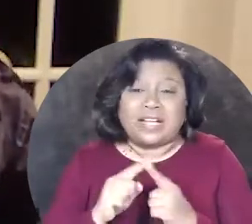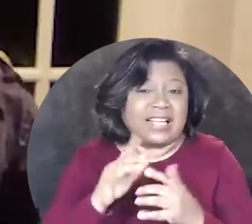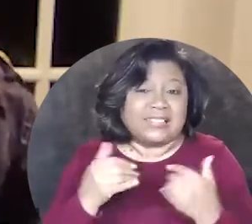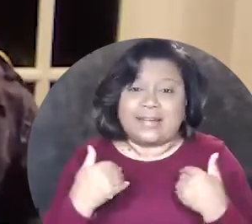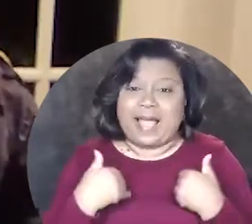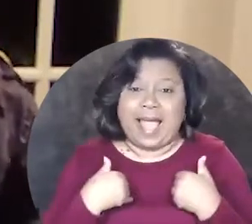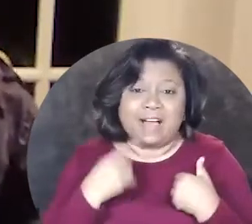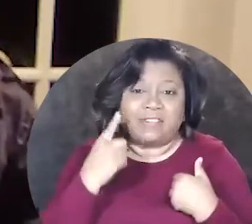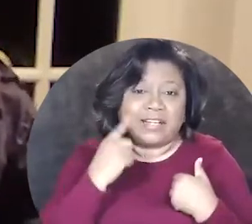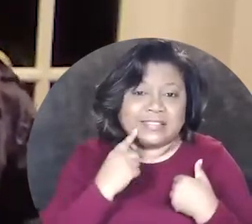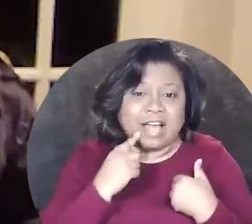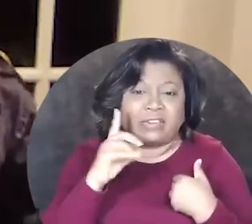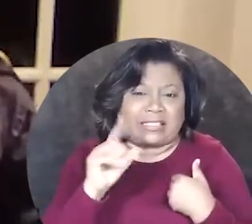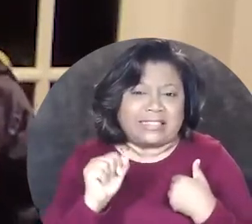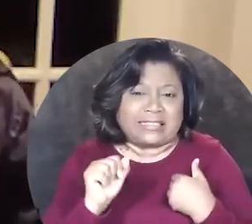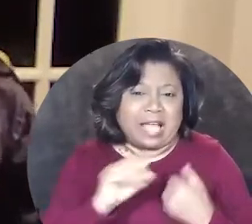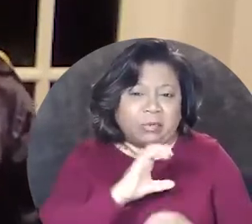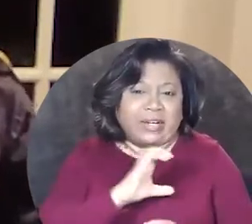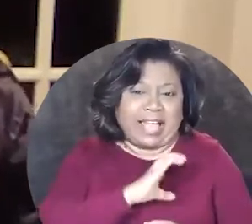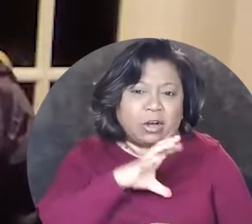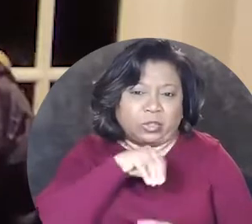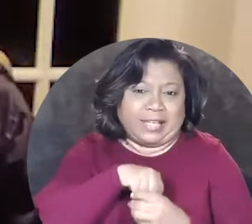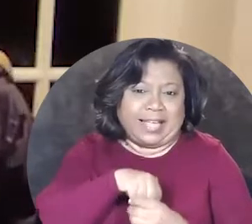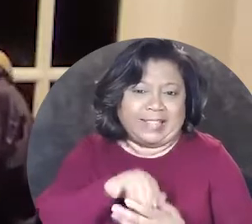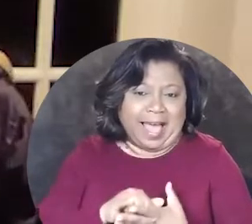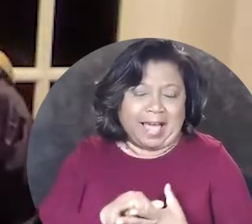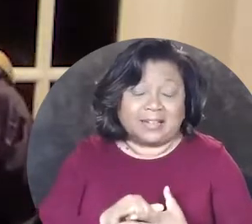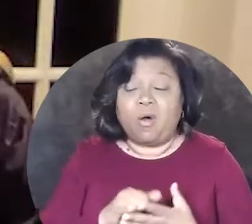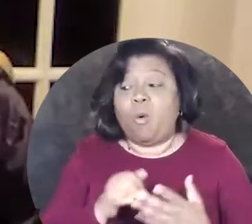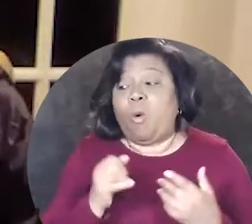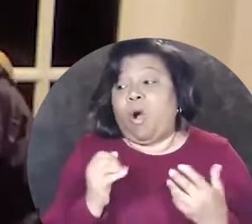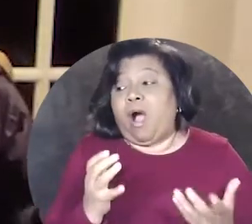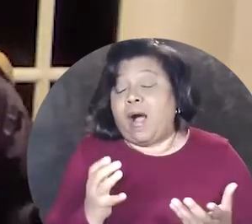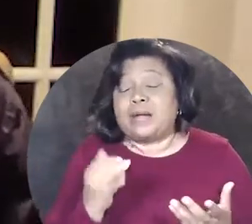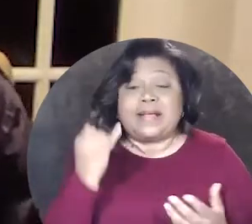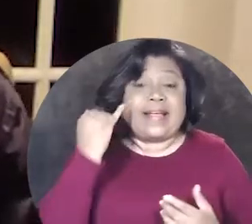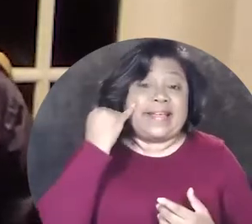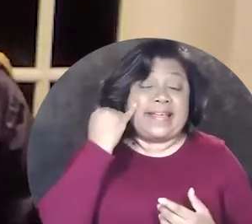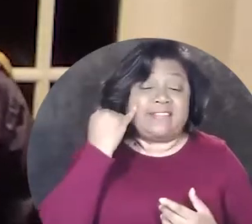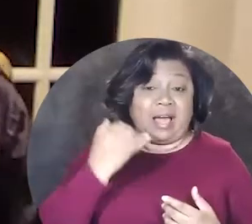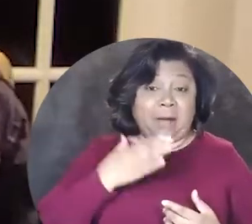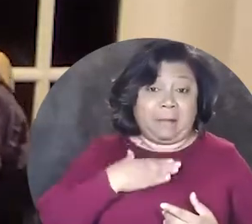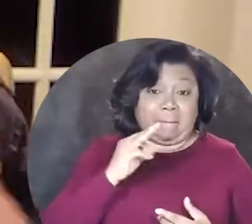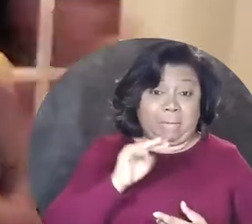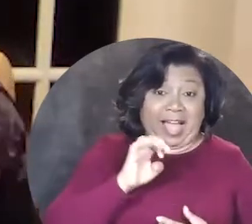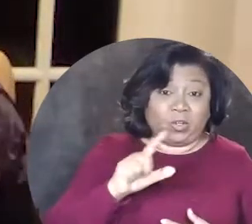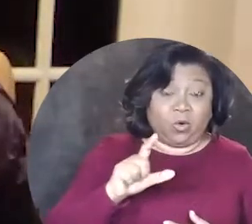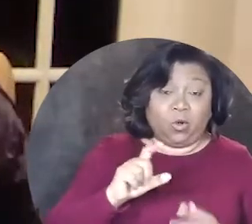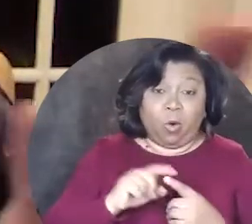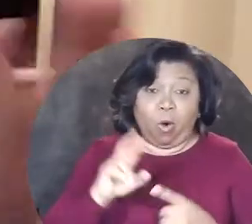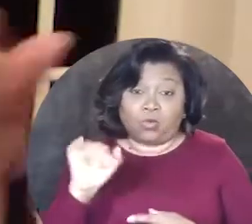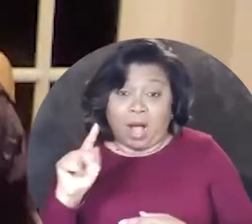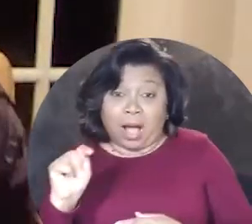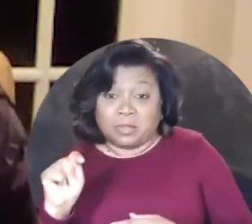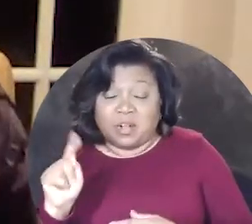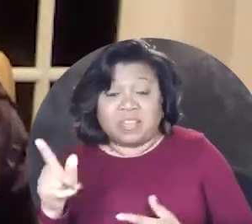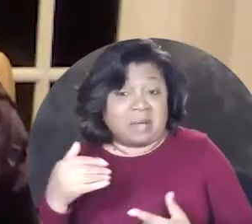that doesn't have a Deaf or disabled character in it if Michael or Robert